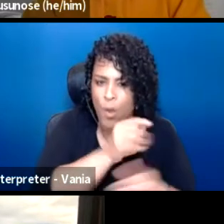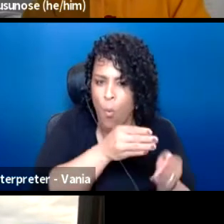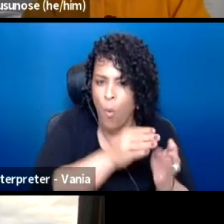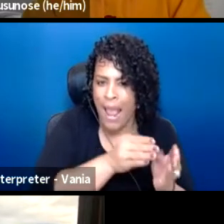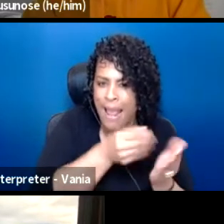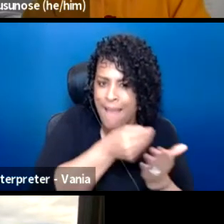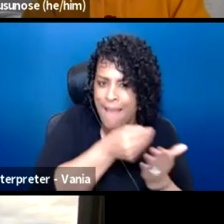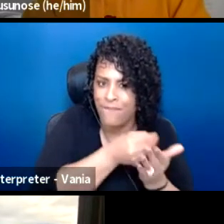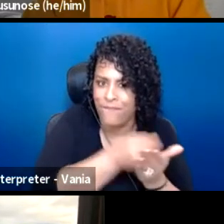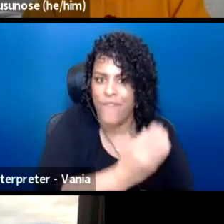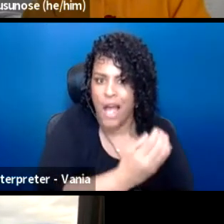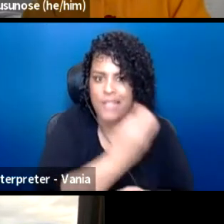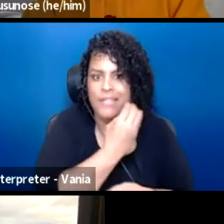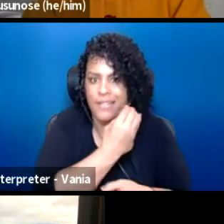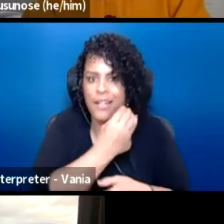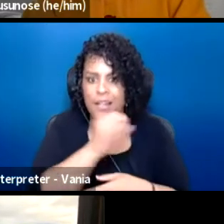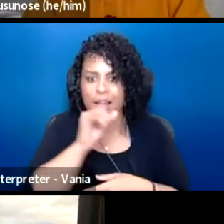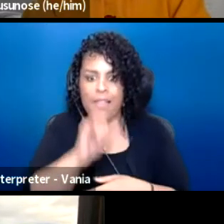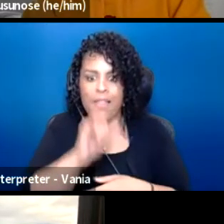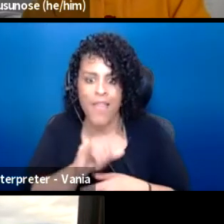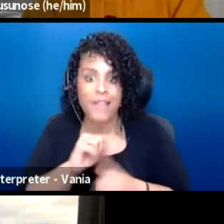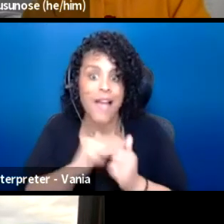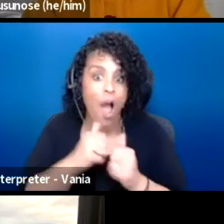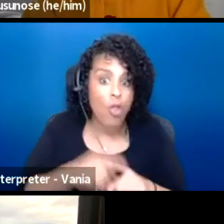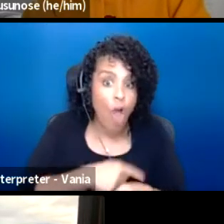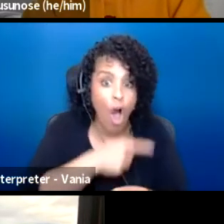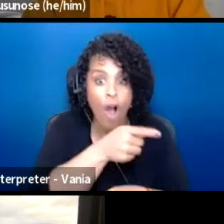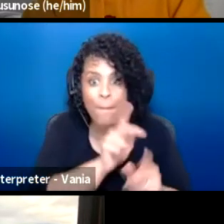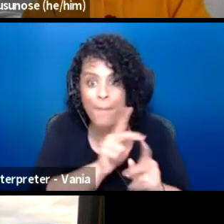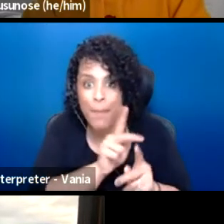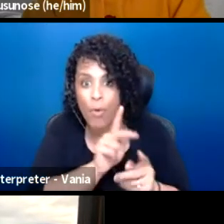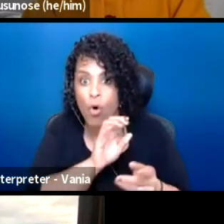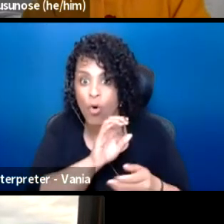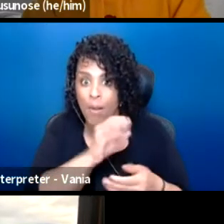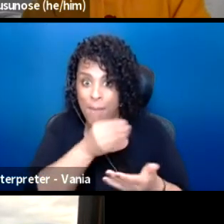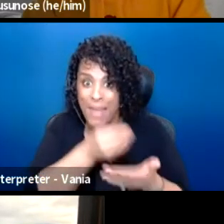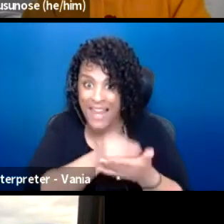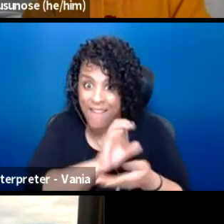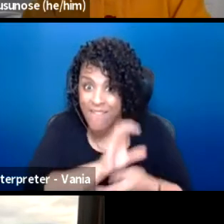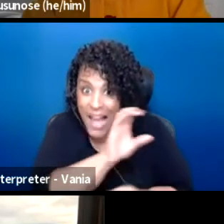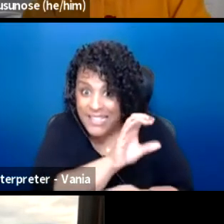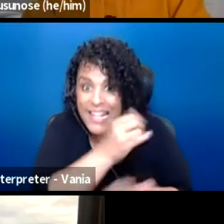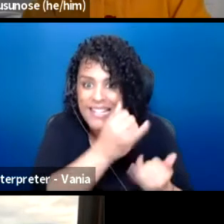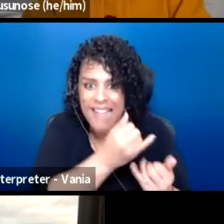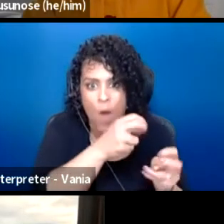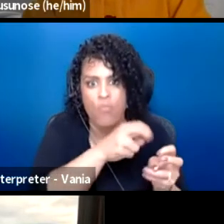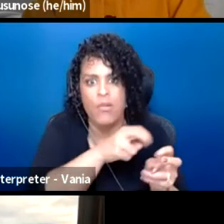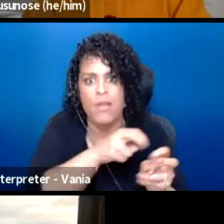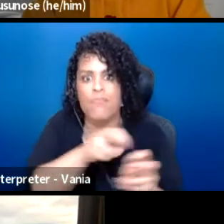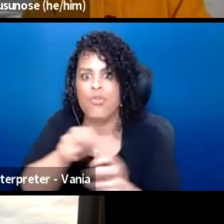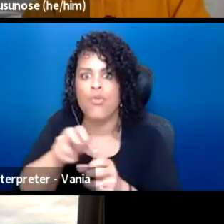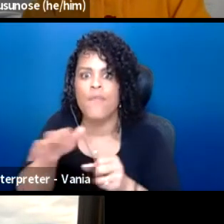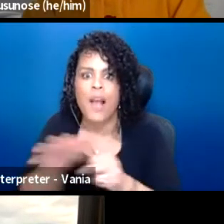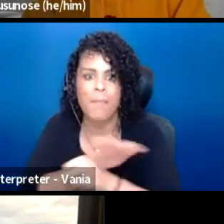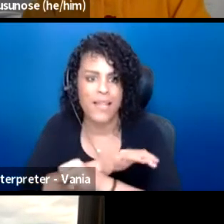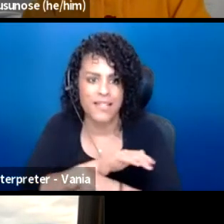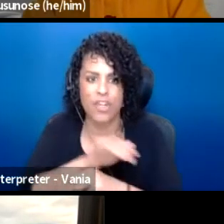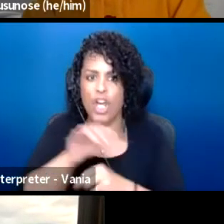which is basically how long people had been funded. And now we're moving completely to just the scores that they're getting